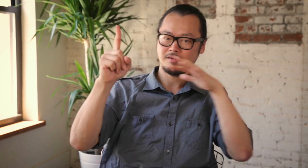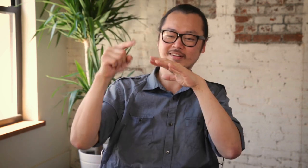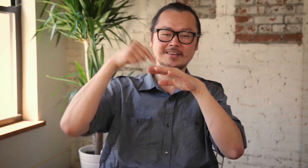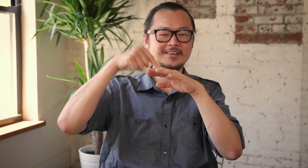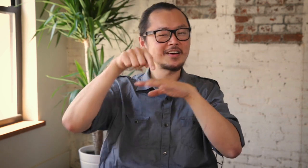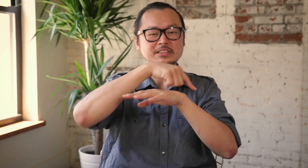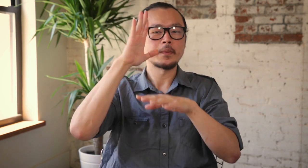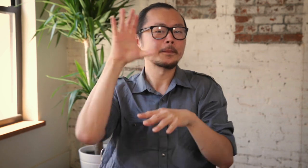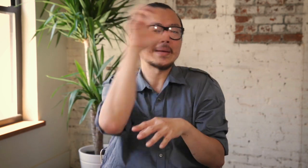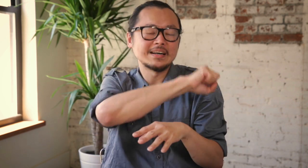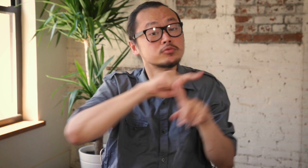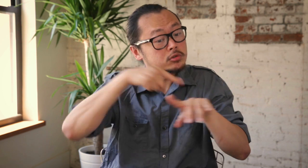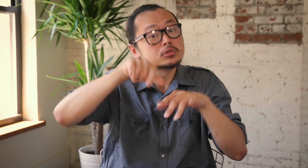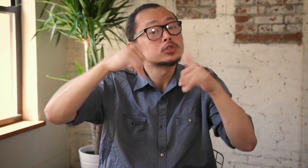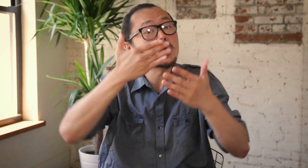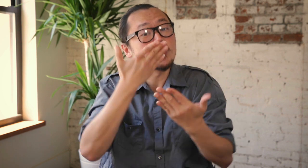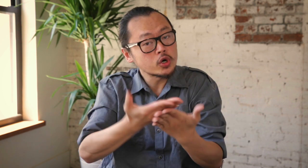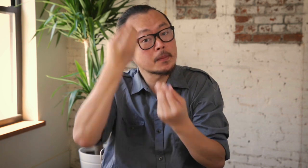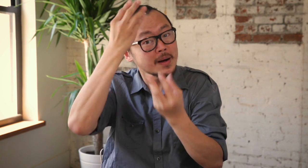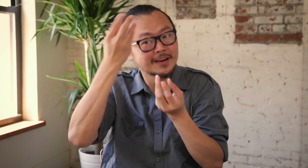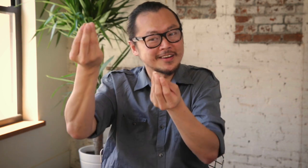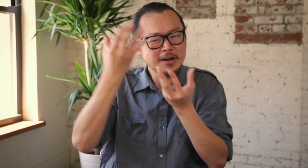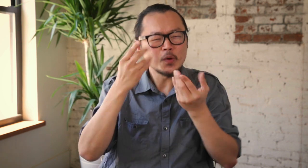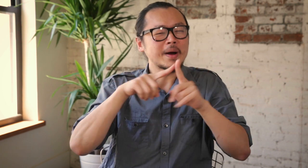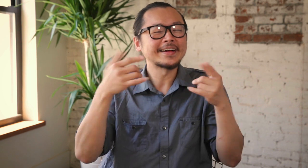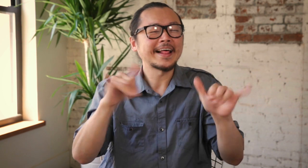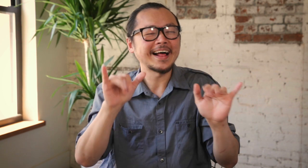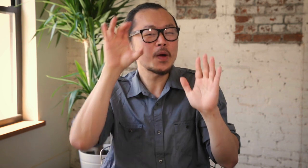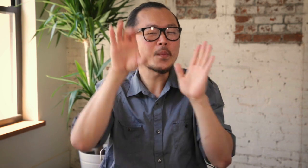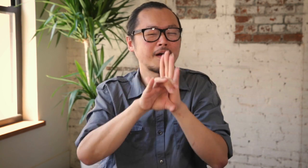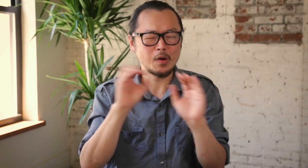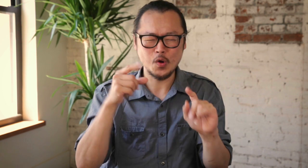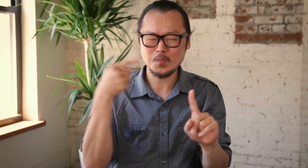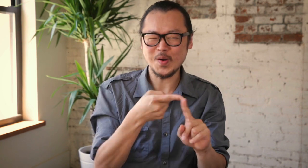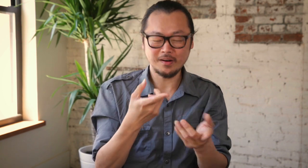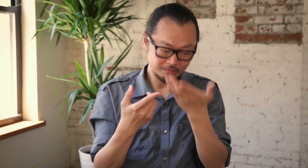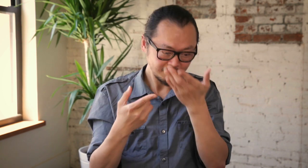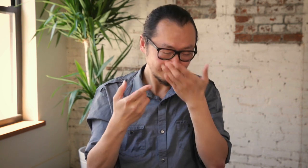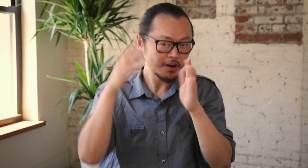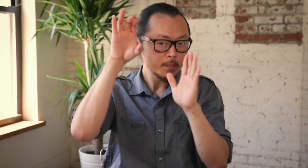These followers will miss out. There's good information going around but what's the point of looking at pictures?